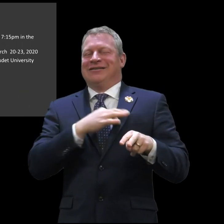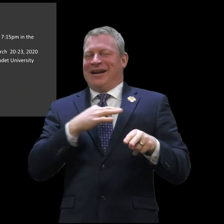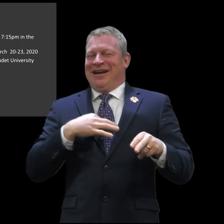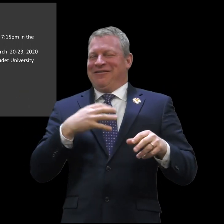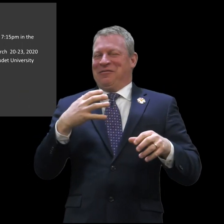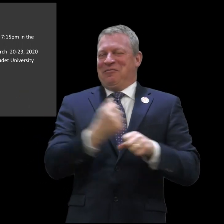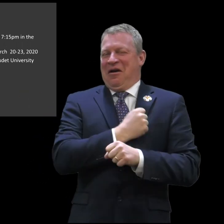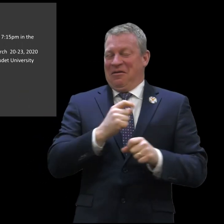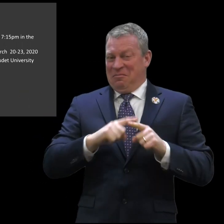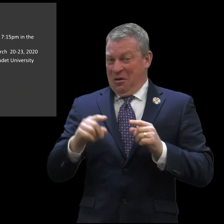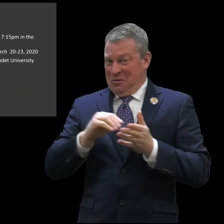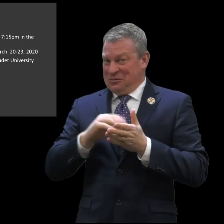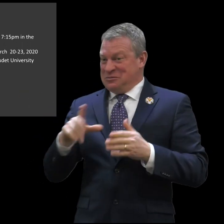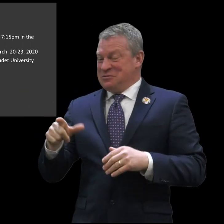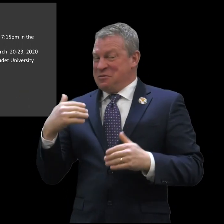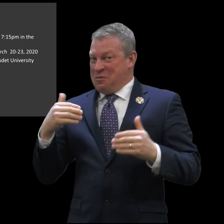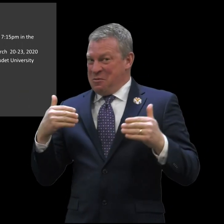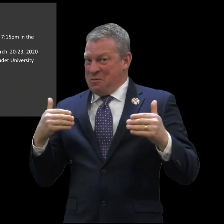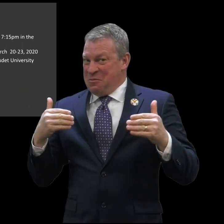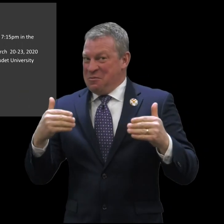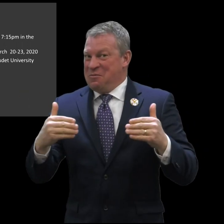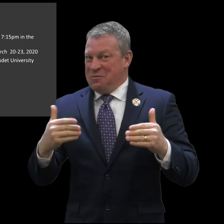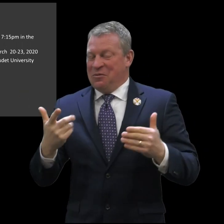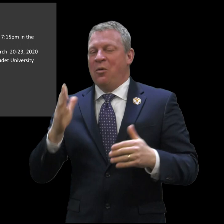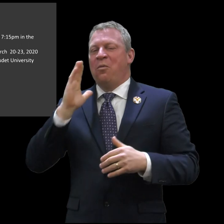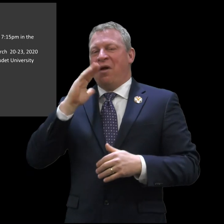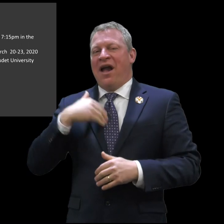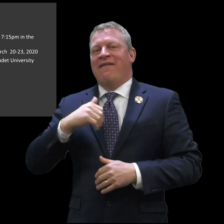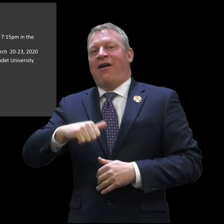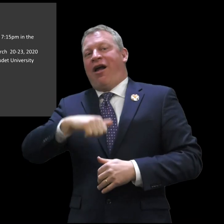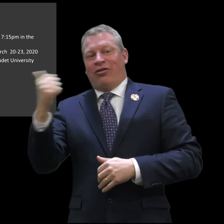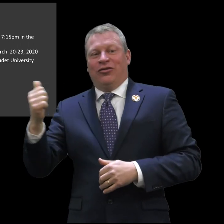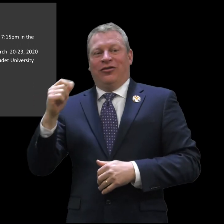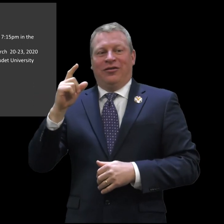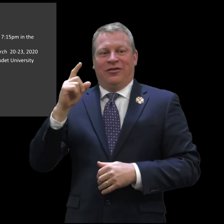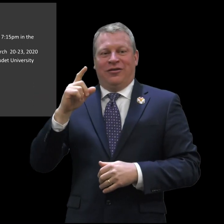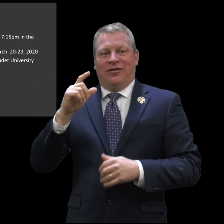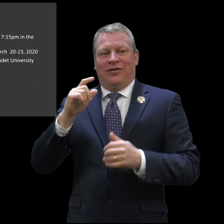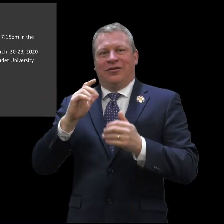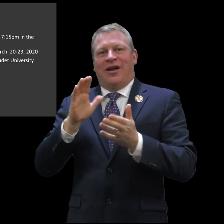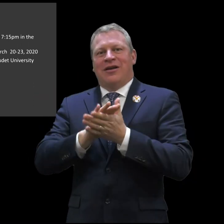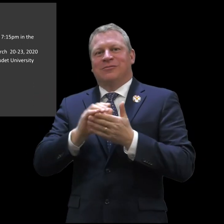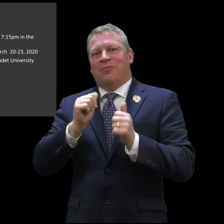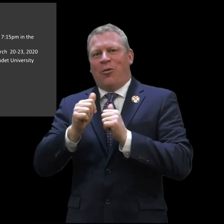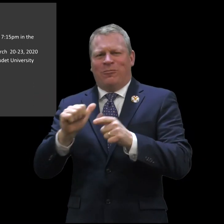won but the students stayed strong. We're going to have another mock academic Bowl